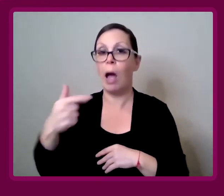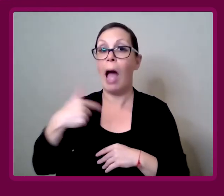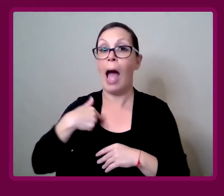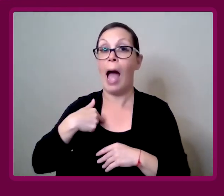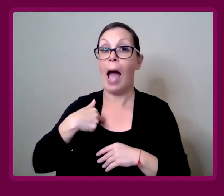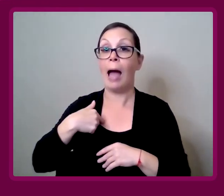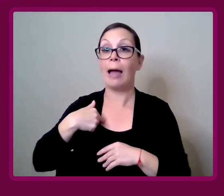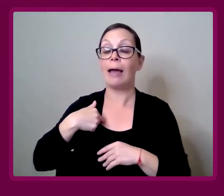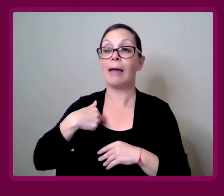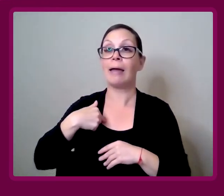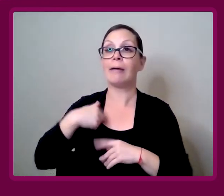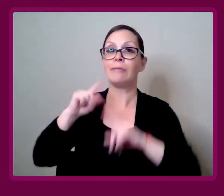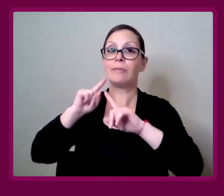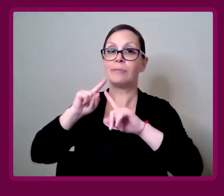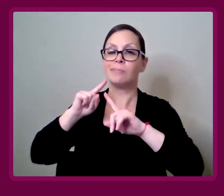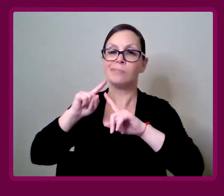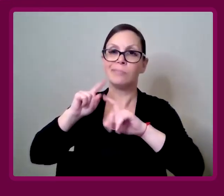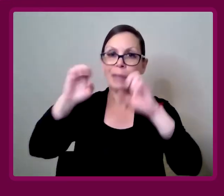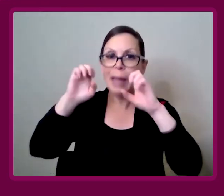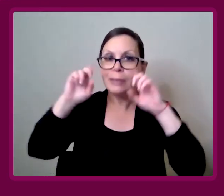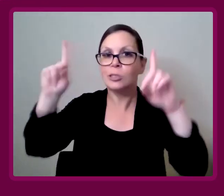I've had an education.